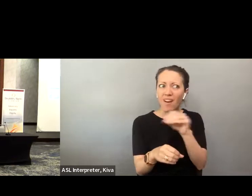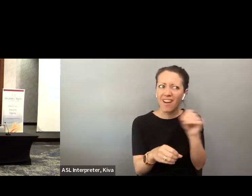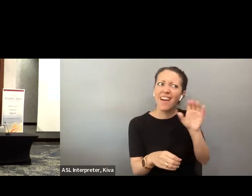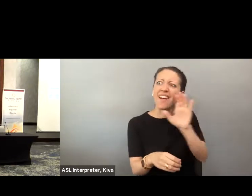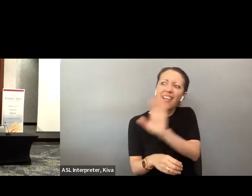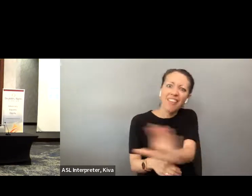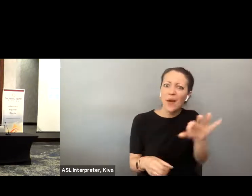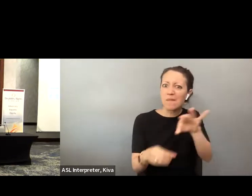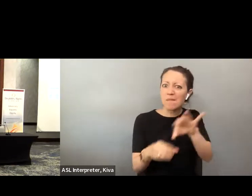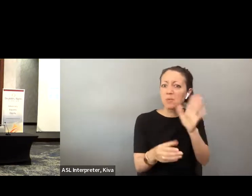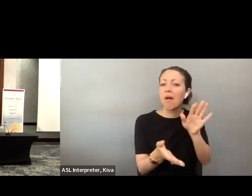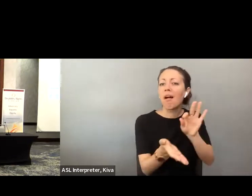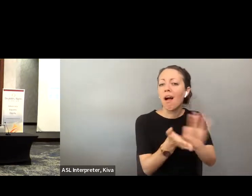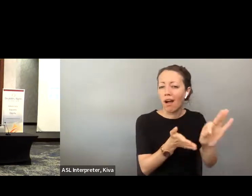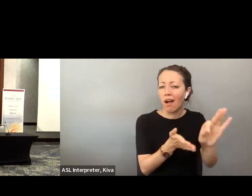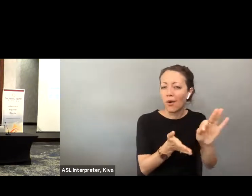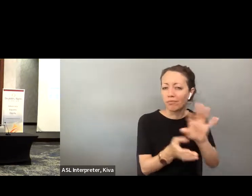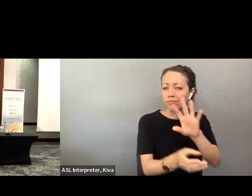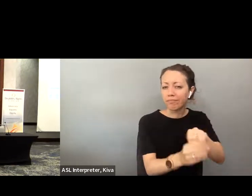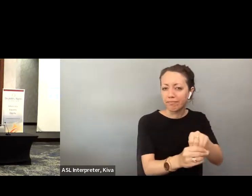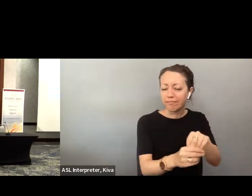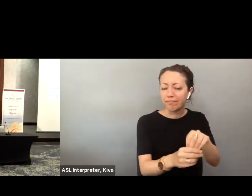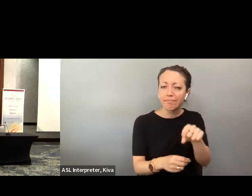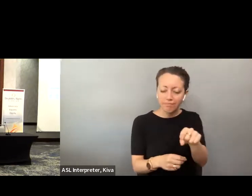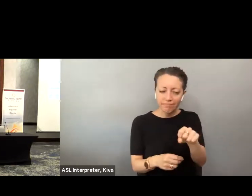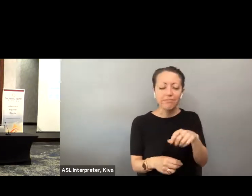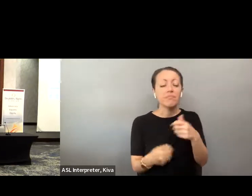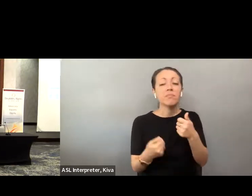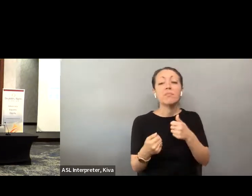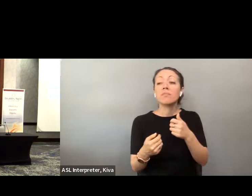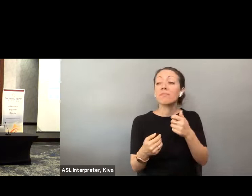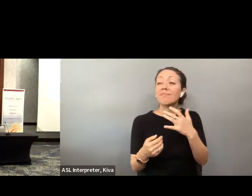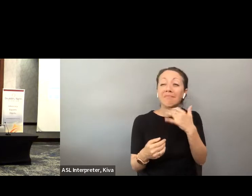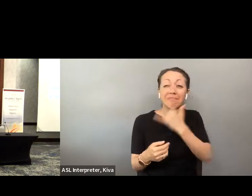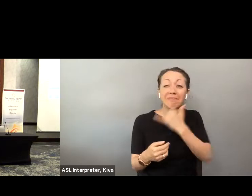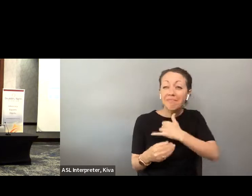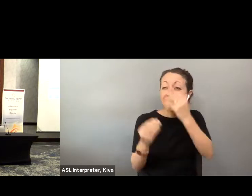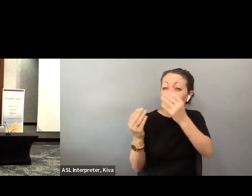everybody who engages with the voting process is able to cast a ballot that counts. That's a lot of education work, Florida and my work focuses on frontline and grassroots, Selection and voter protection, helping with the to make sure that everybody who engages with the voting process is able to cast a ballot that counts that's a lot or education work combating this and